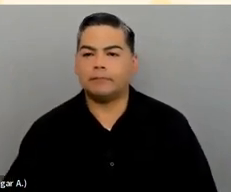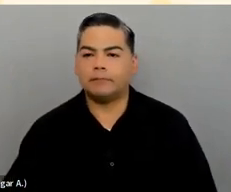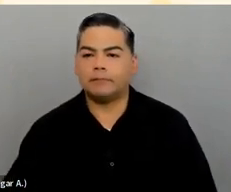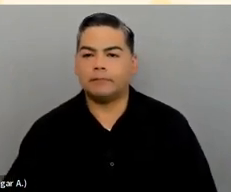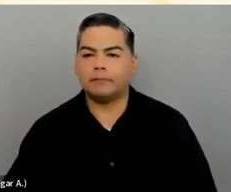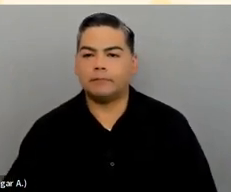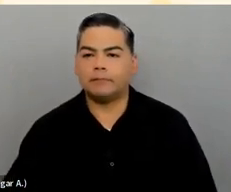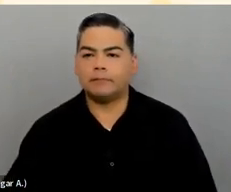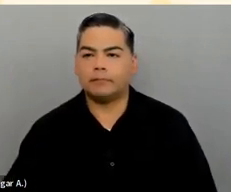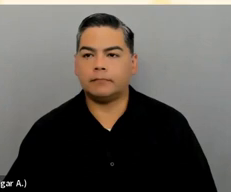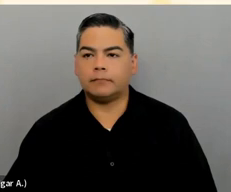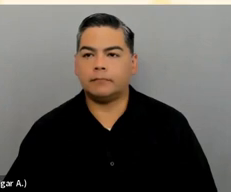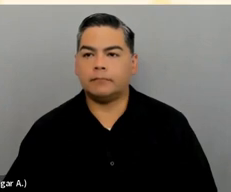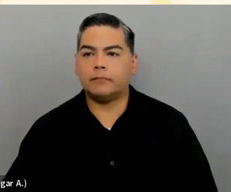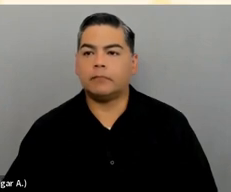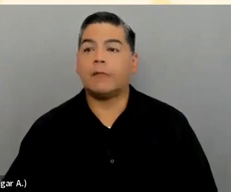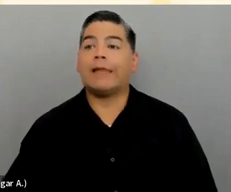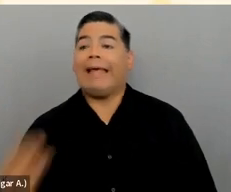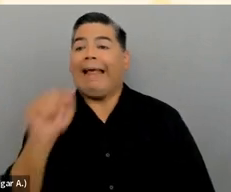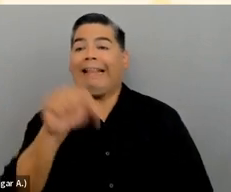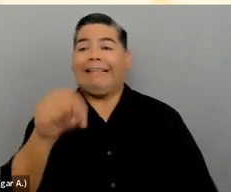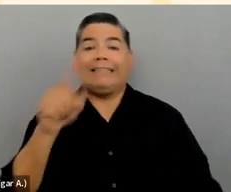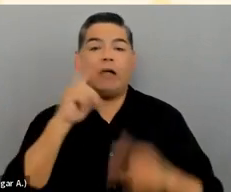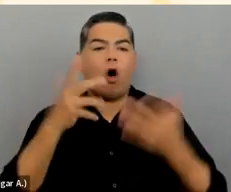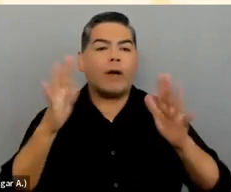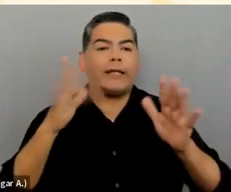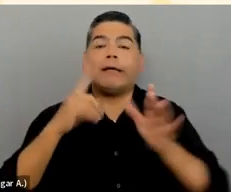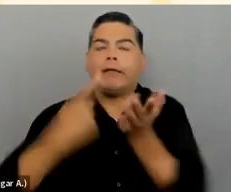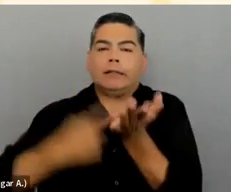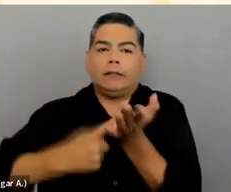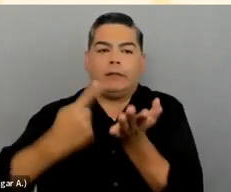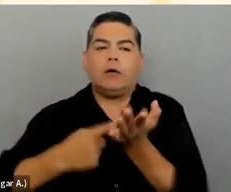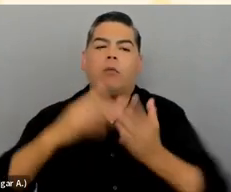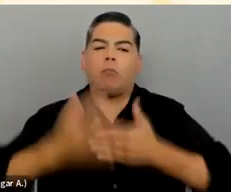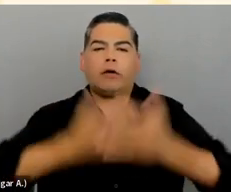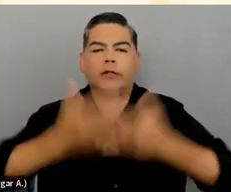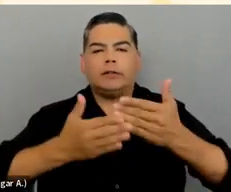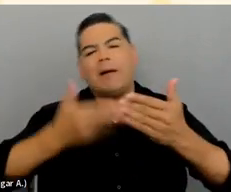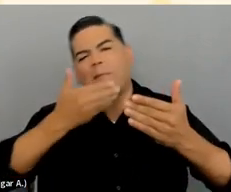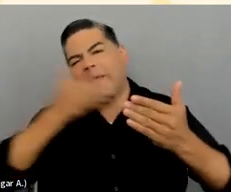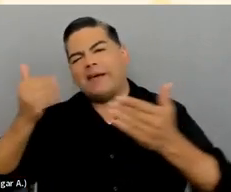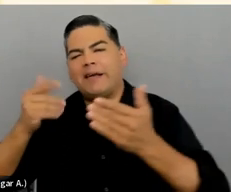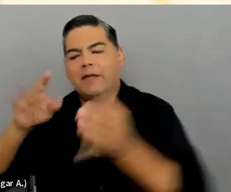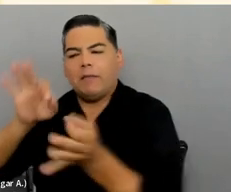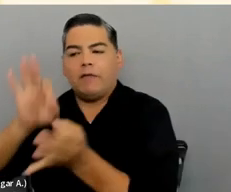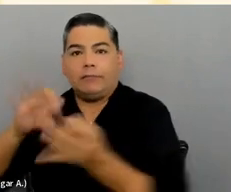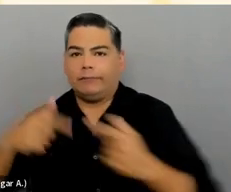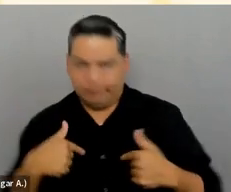This has been mentioned before: progress over perfection. I'm not perfect. I don't get everything right.